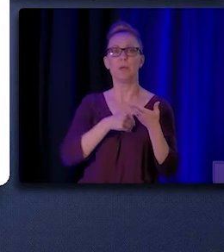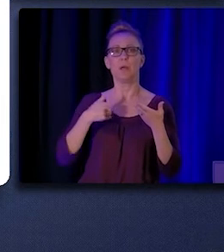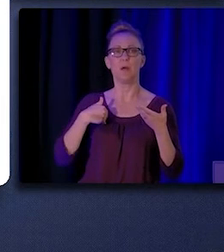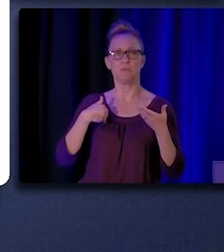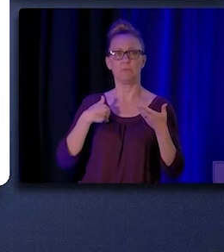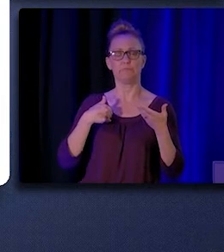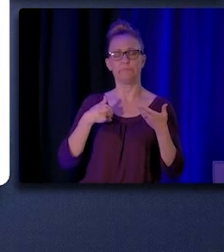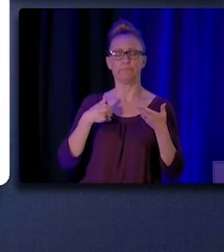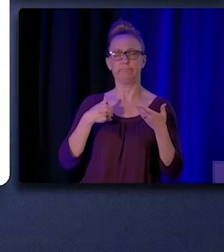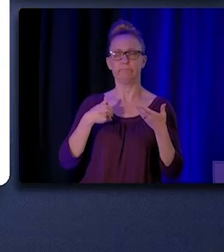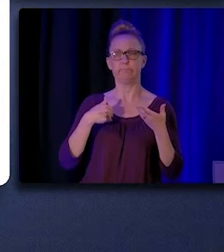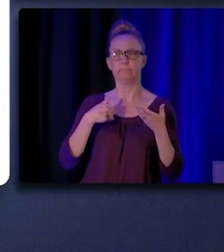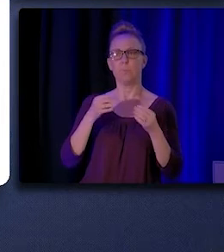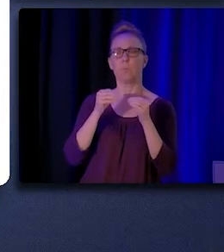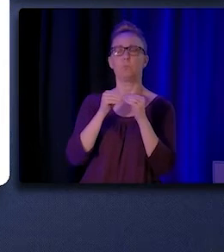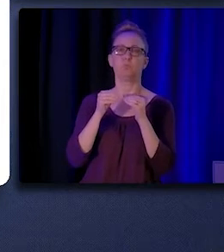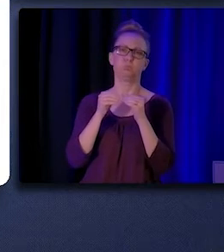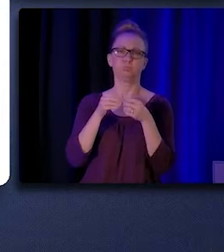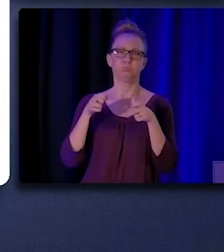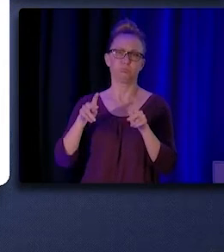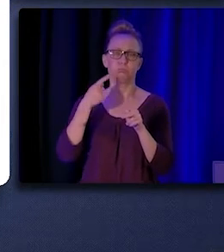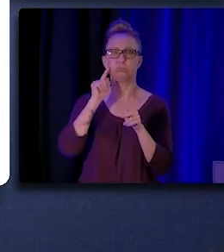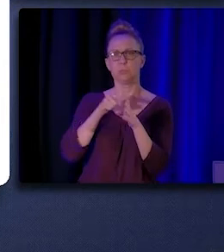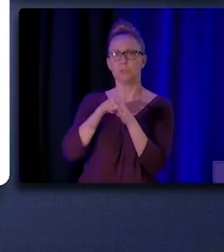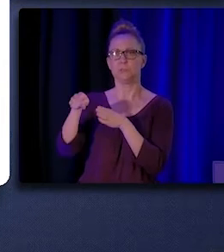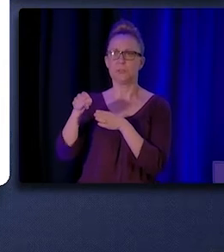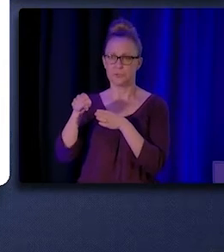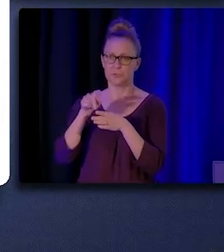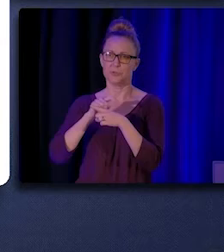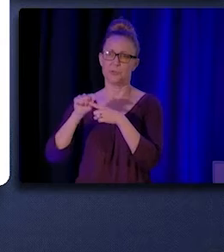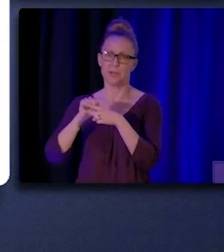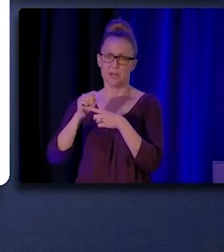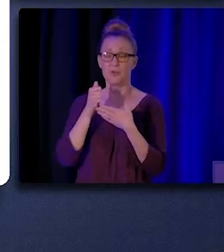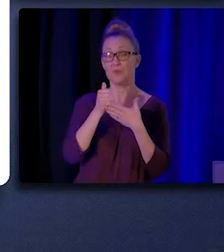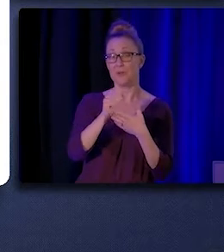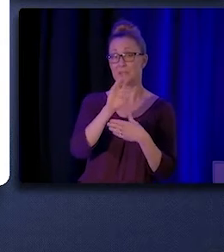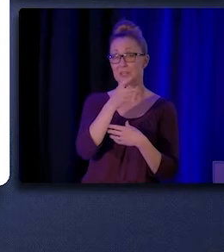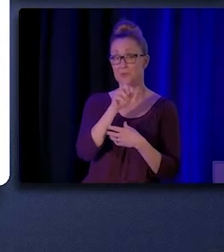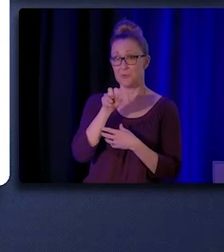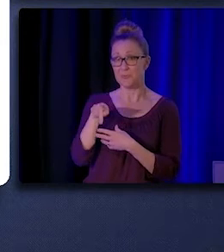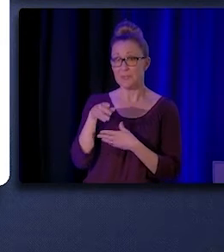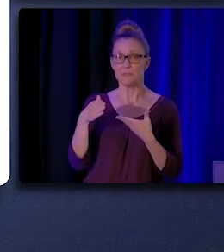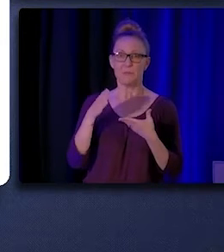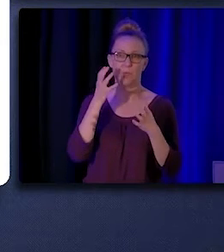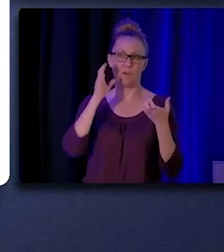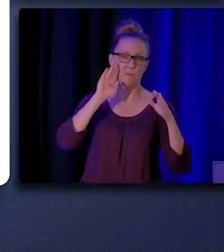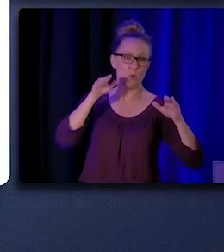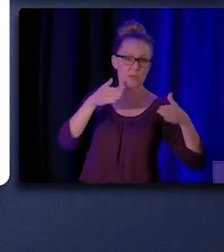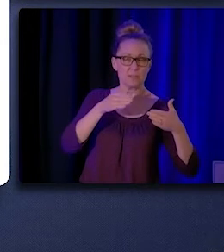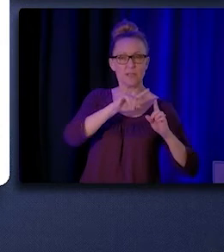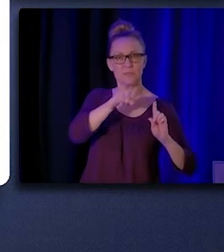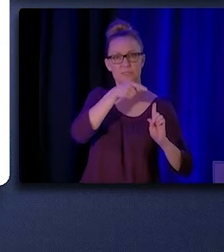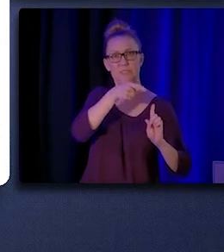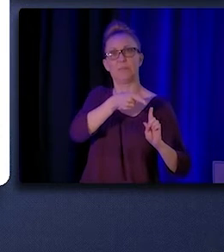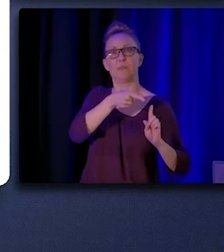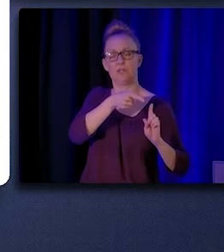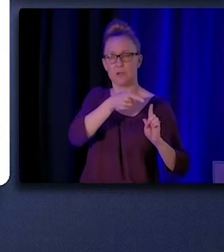to assist folks, to assist CHW/Ps who want to focus on helping people with specific needs